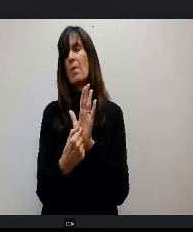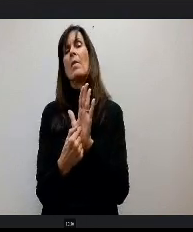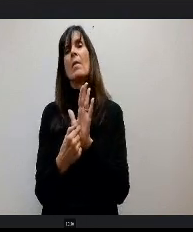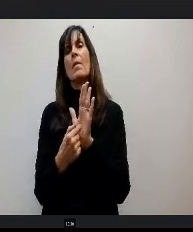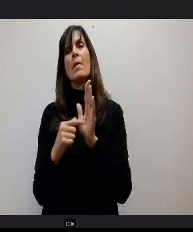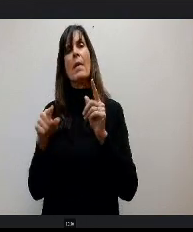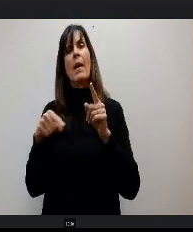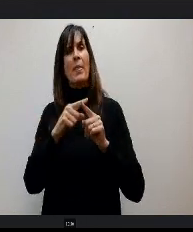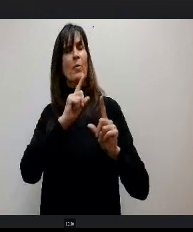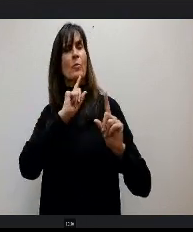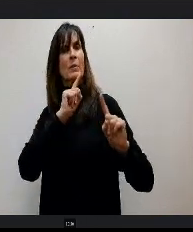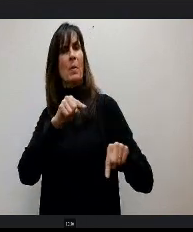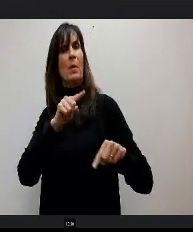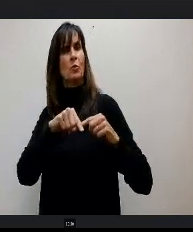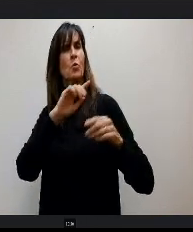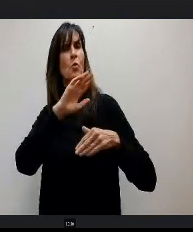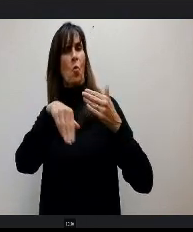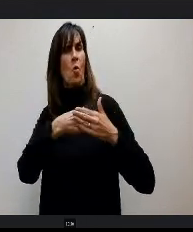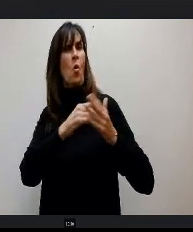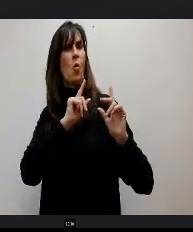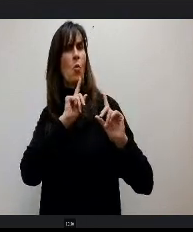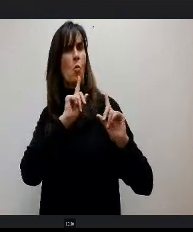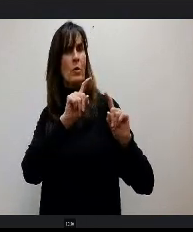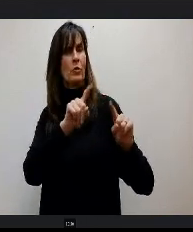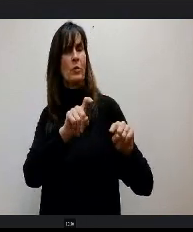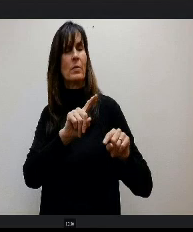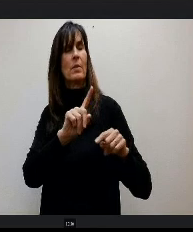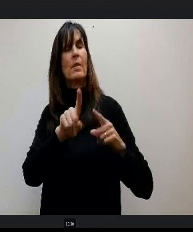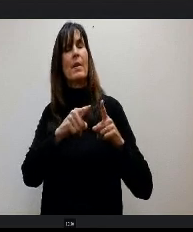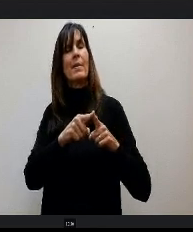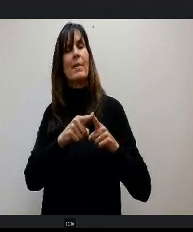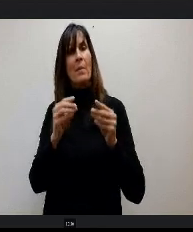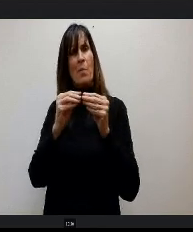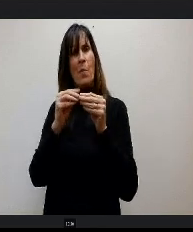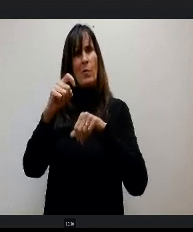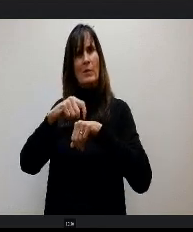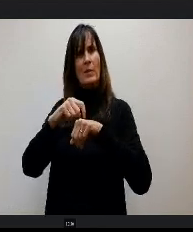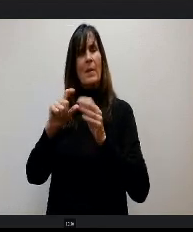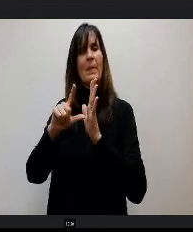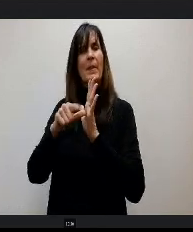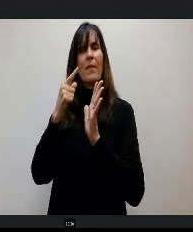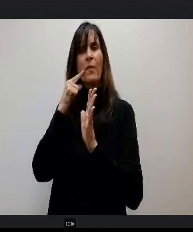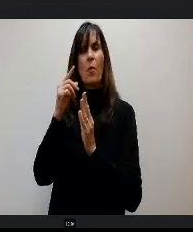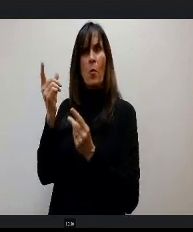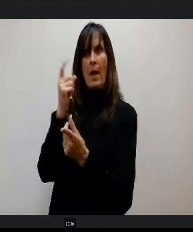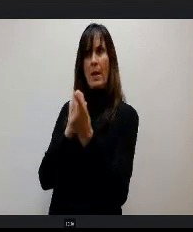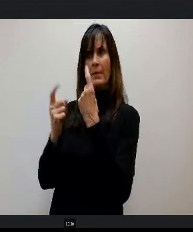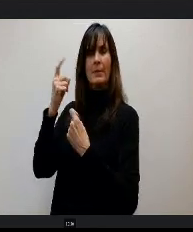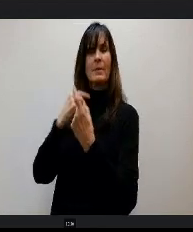responses to those questions and then we left time e also for people to ask questions at the end and so we'll